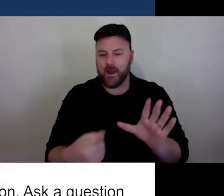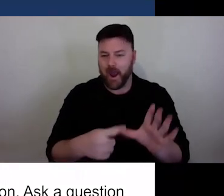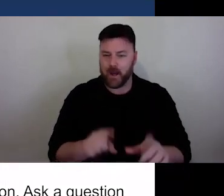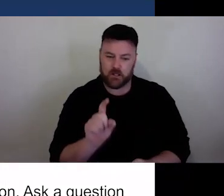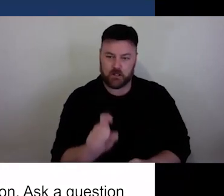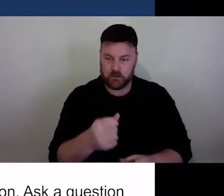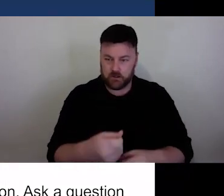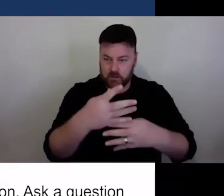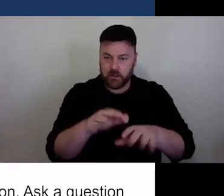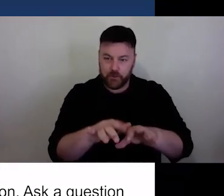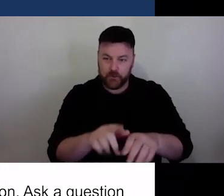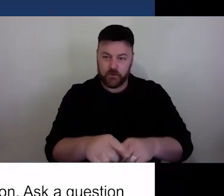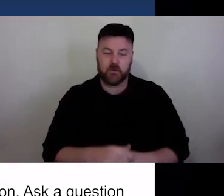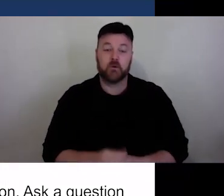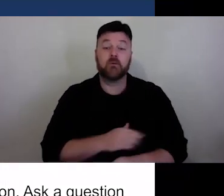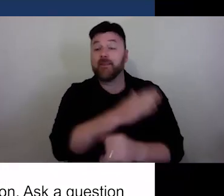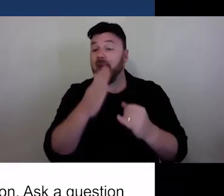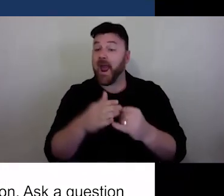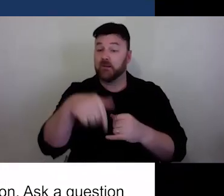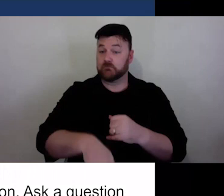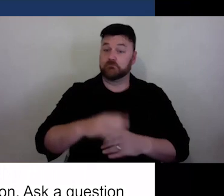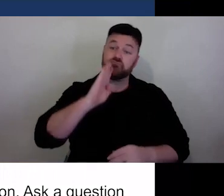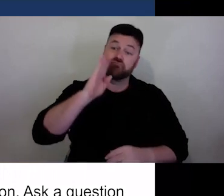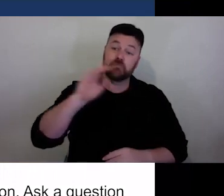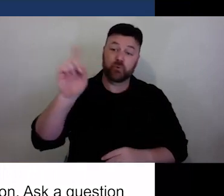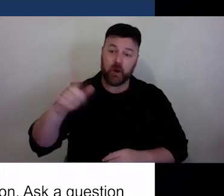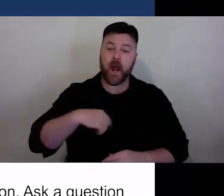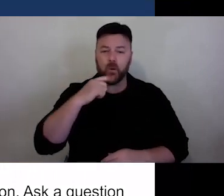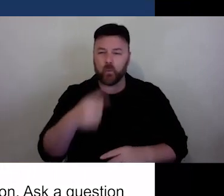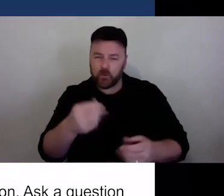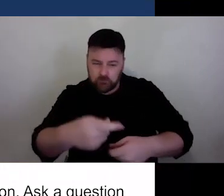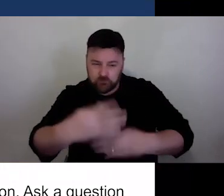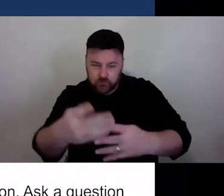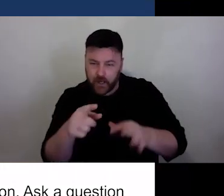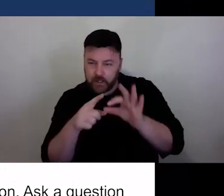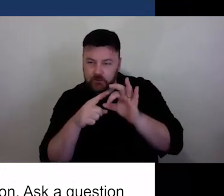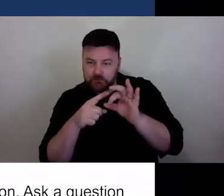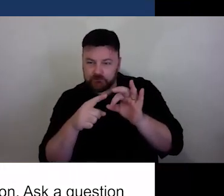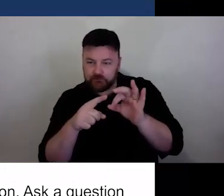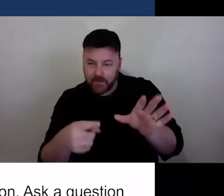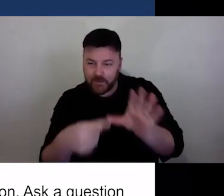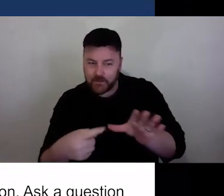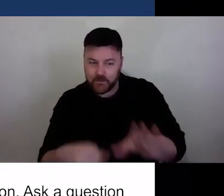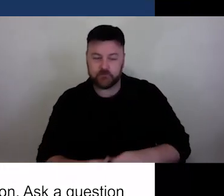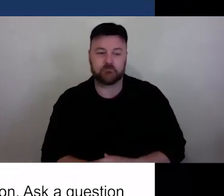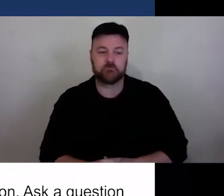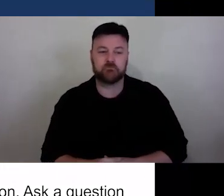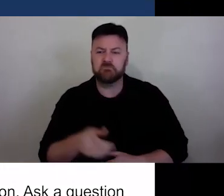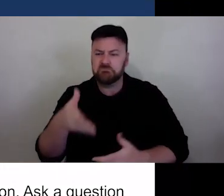will aim to get through as many questions as possible by the end of the session today. If you require any tech help use the raised hand